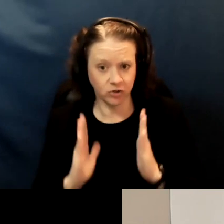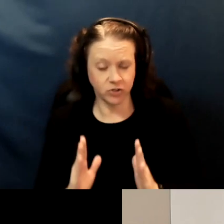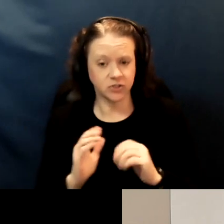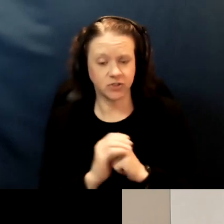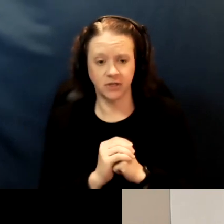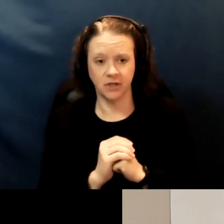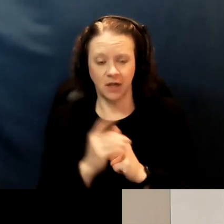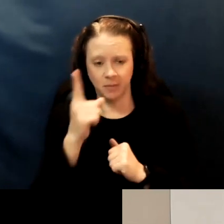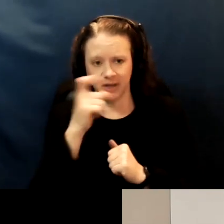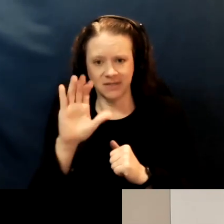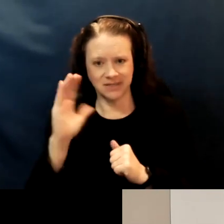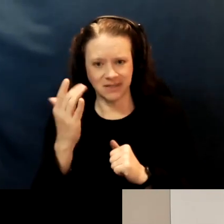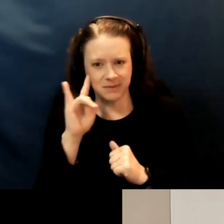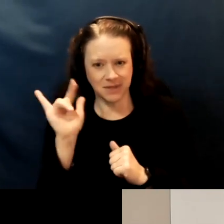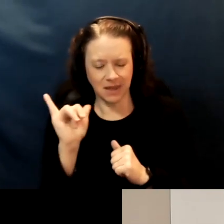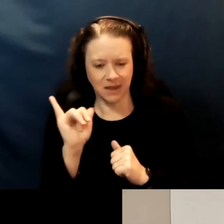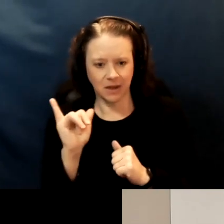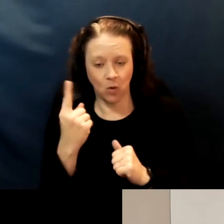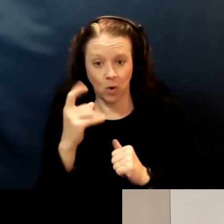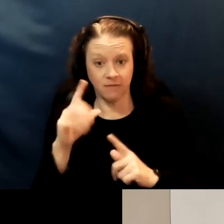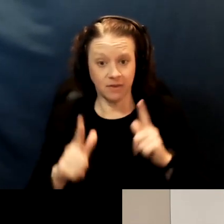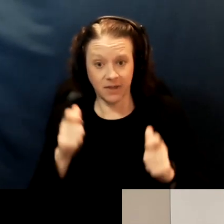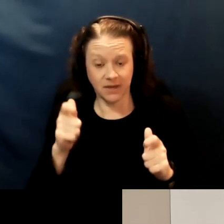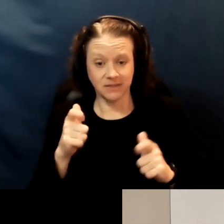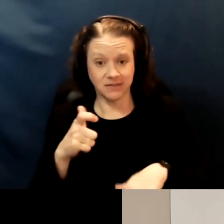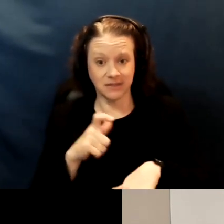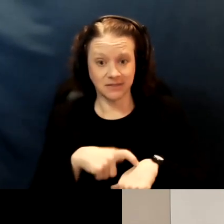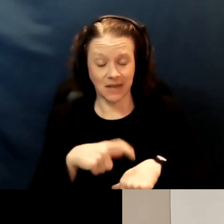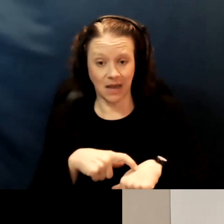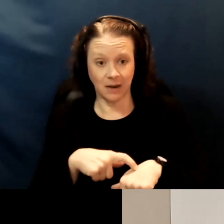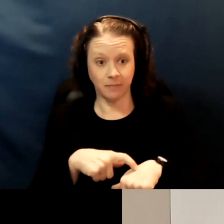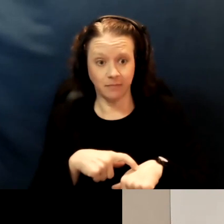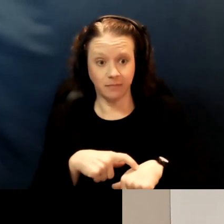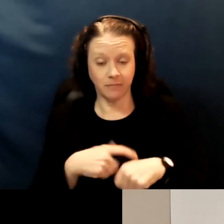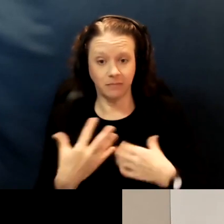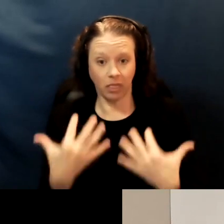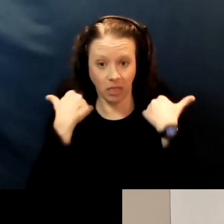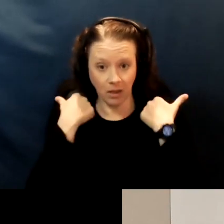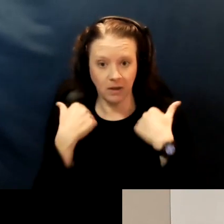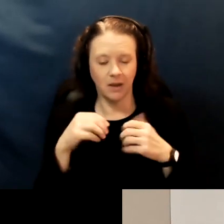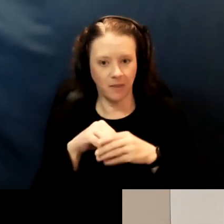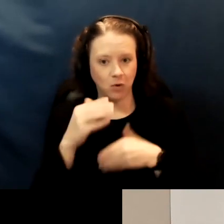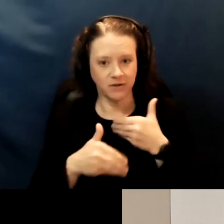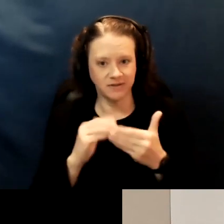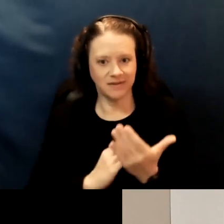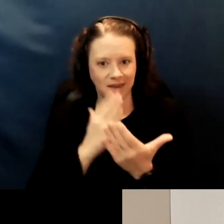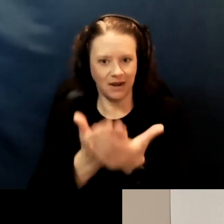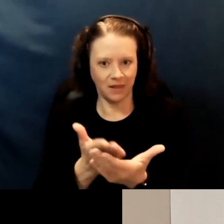since it seems like one of the biggest time sinks in that process is getting there. And so, it could be maybe more efficient